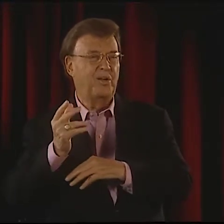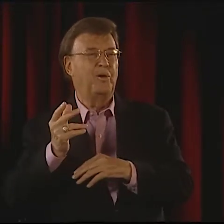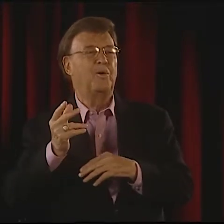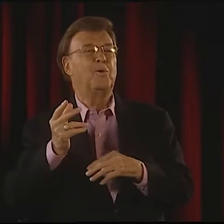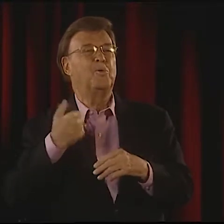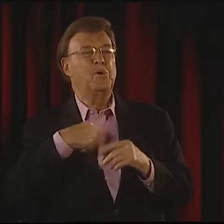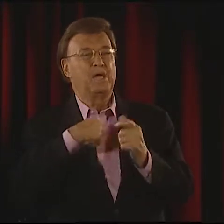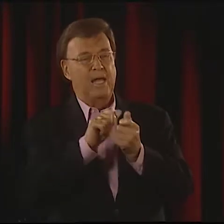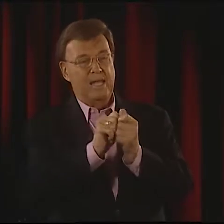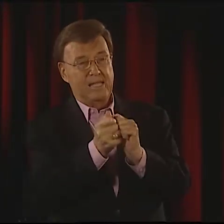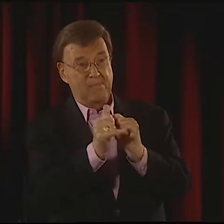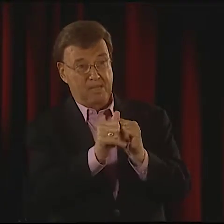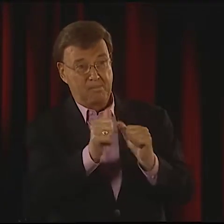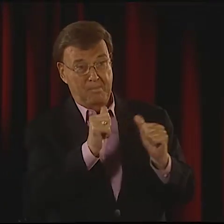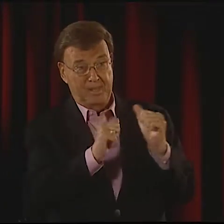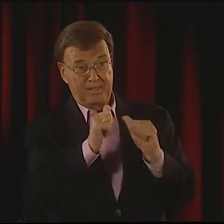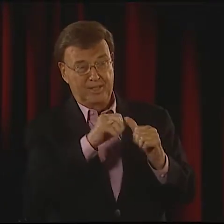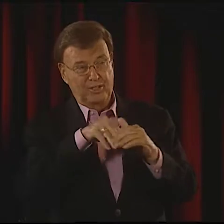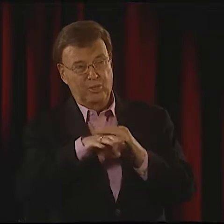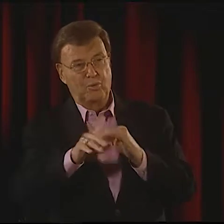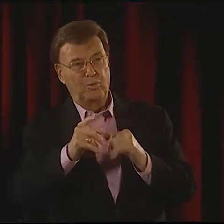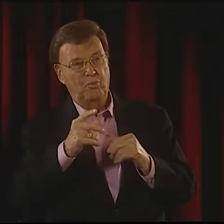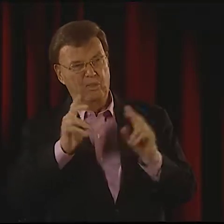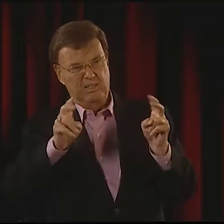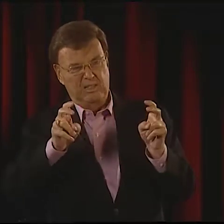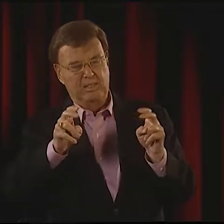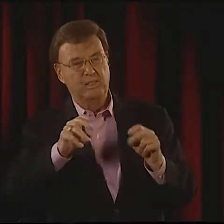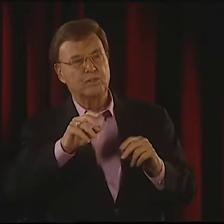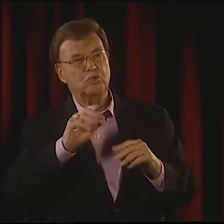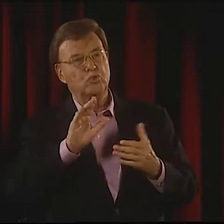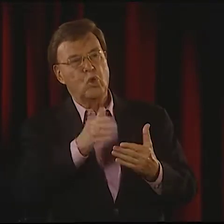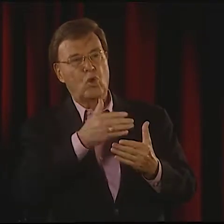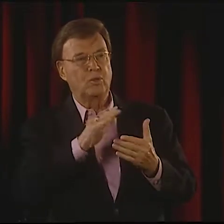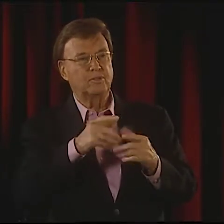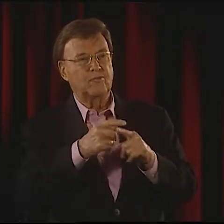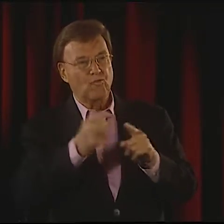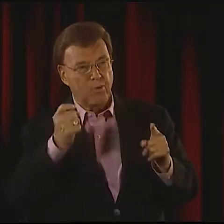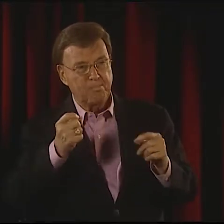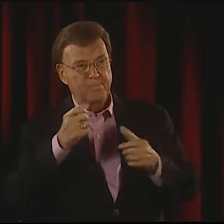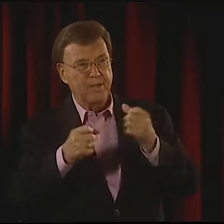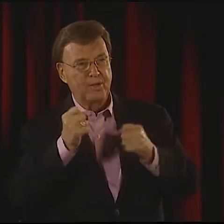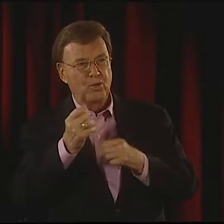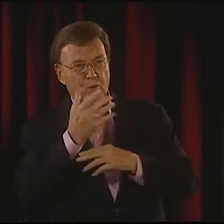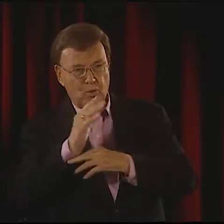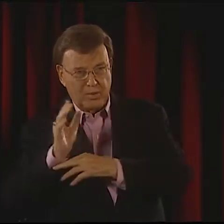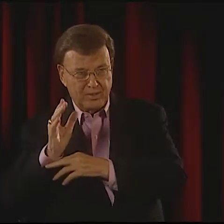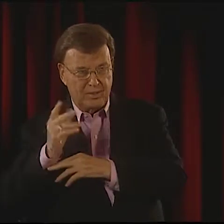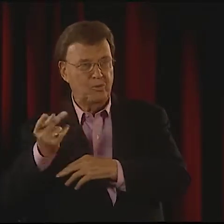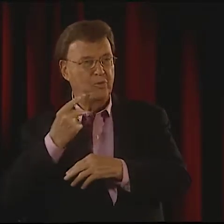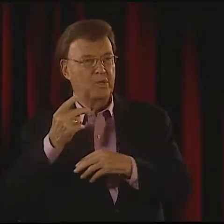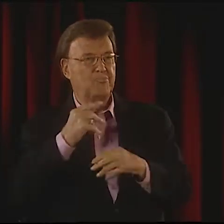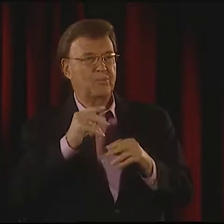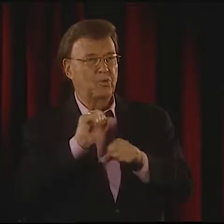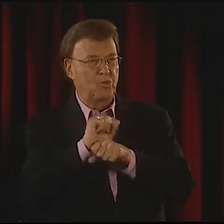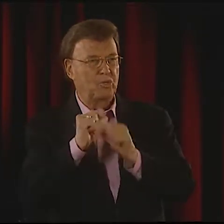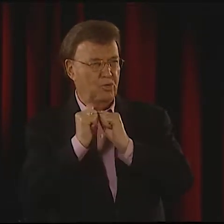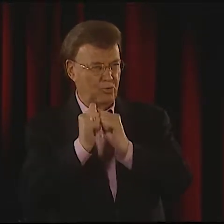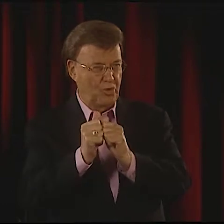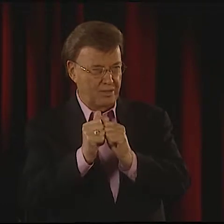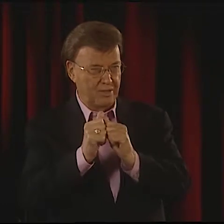"UNDER MILK WOOD." WE TOOK "UNDER MILK WOOD," BY DYLAN THOMAS, AND WE CHANGED IT TO "SONGS OF MILK WOOD."